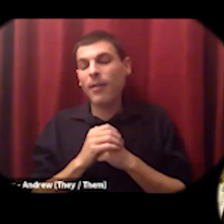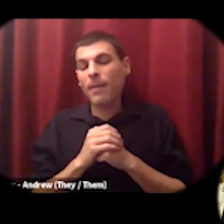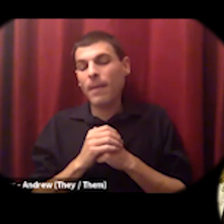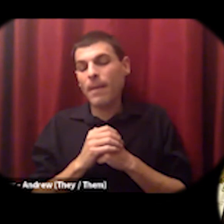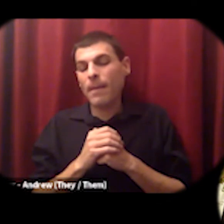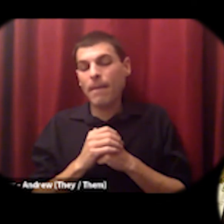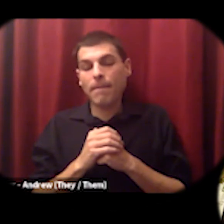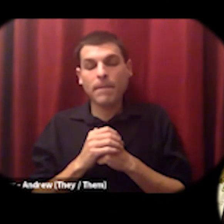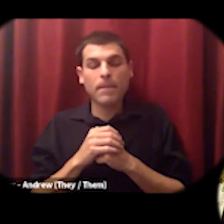tasks and gigs